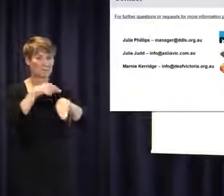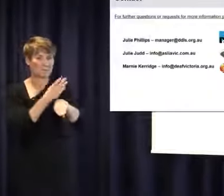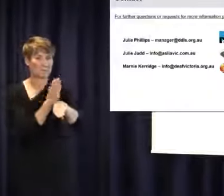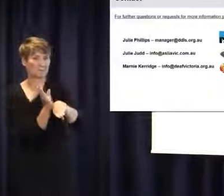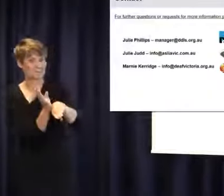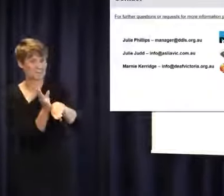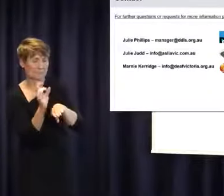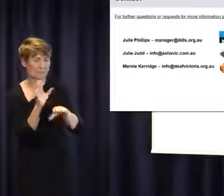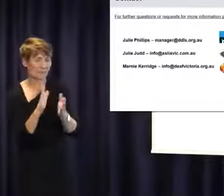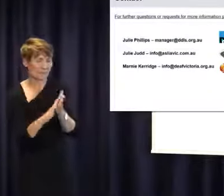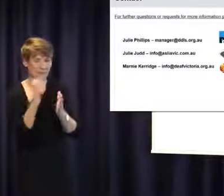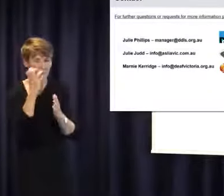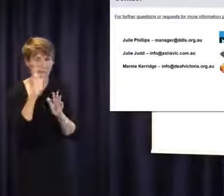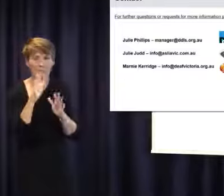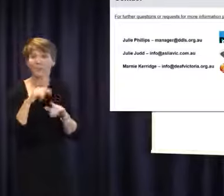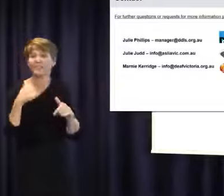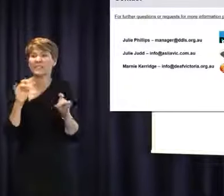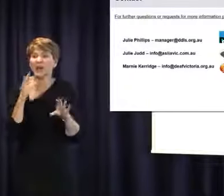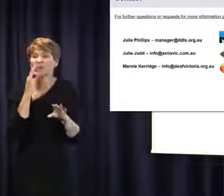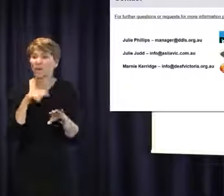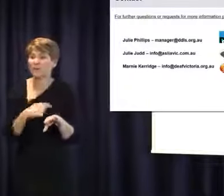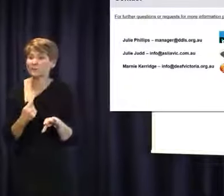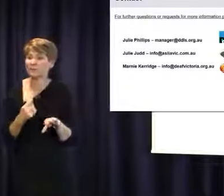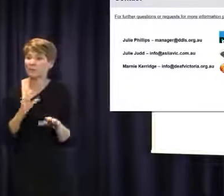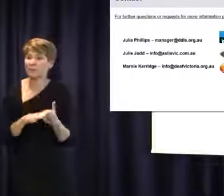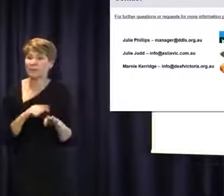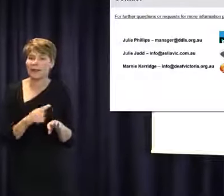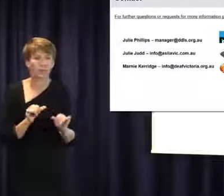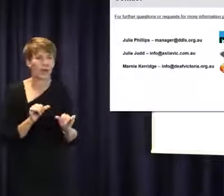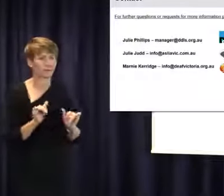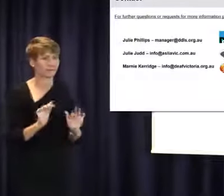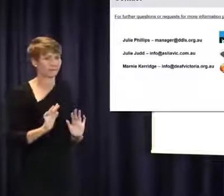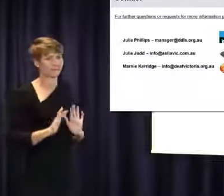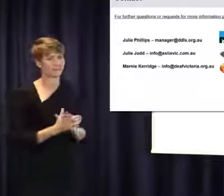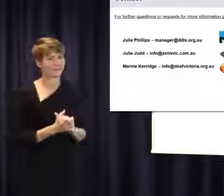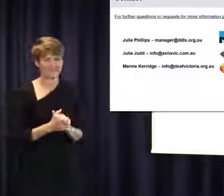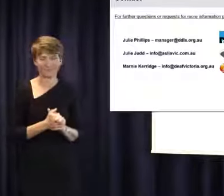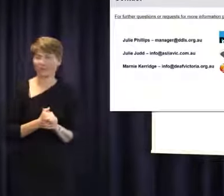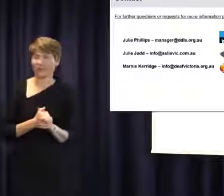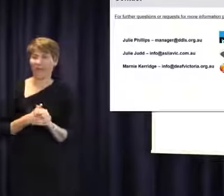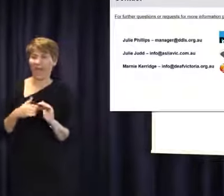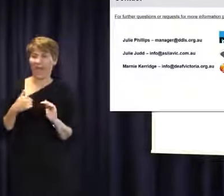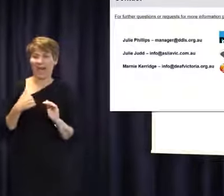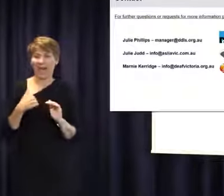minutes, but we started 10 minutes late so I feel that is okay. I can't say how pleased